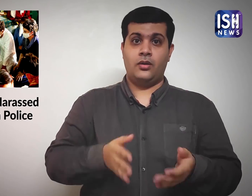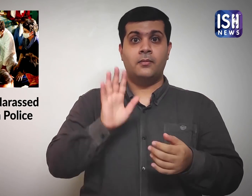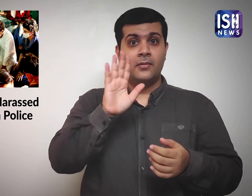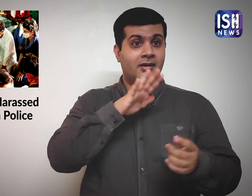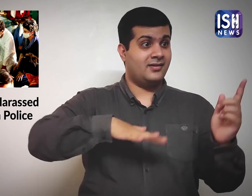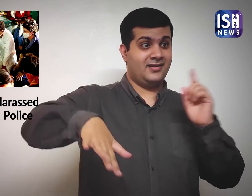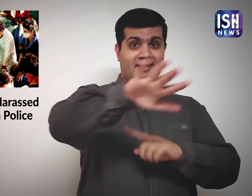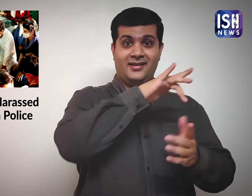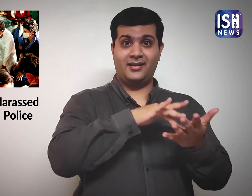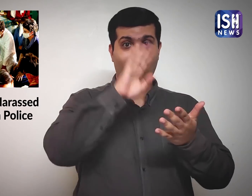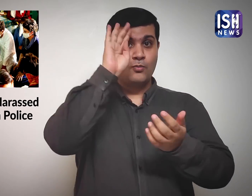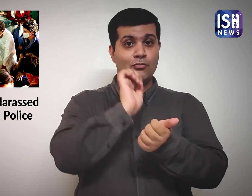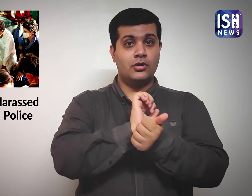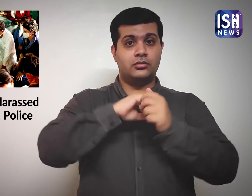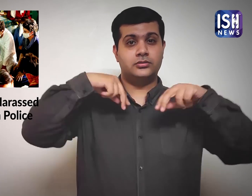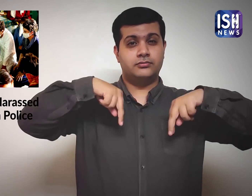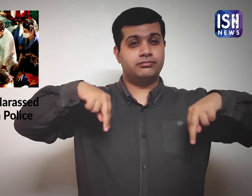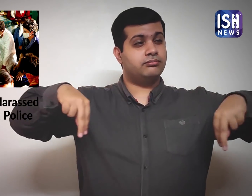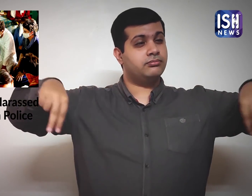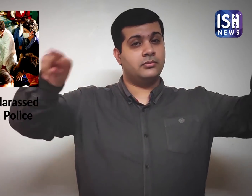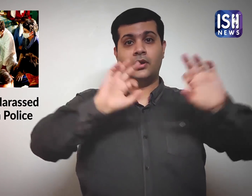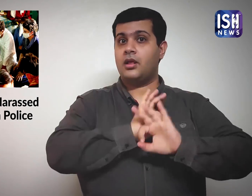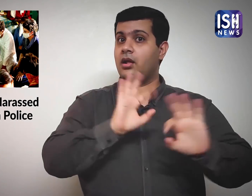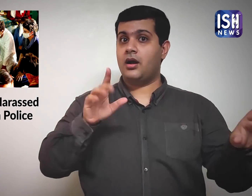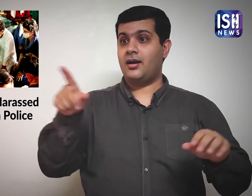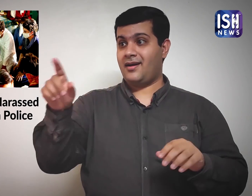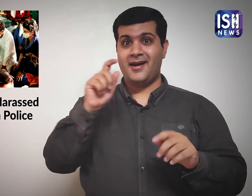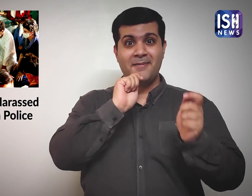but there is police everywhere in the village